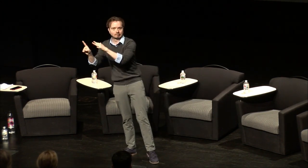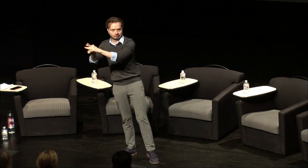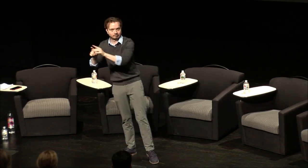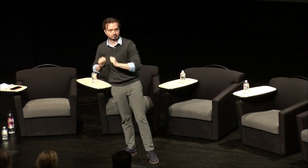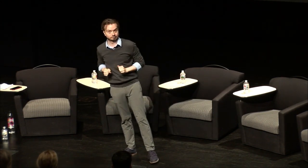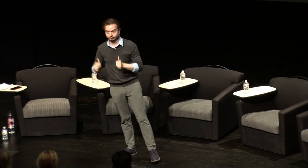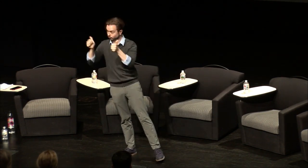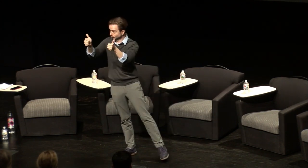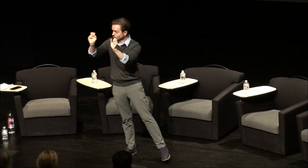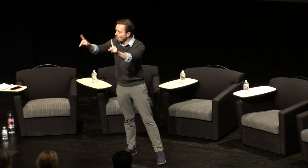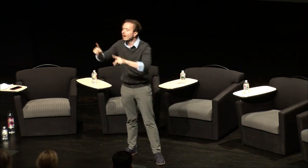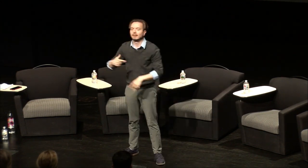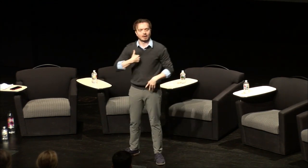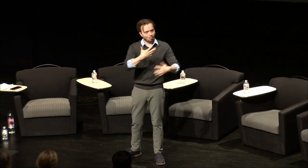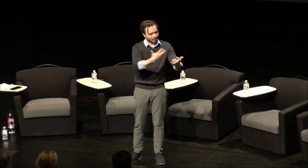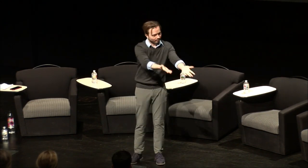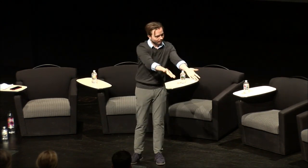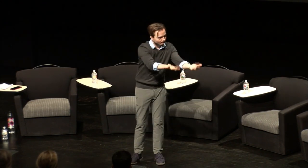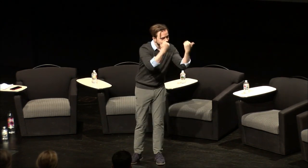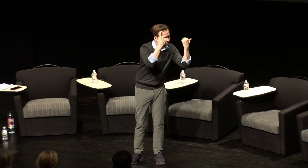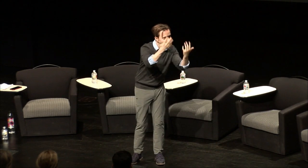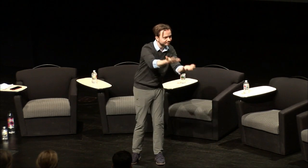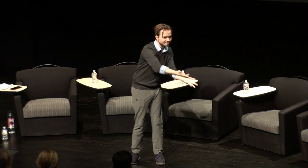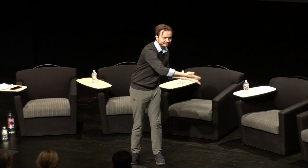probably remind people of that as we go and that's fine so I'd like to go ahead